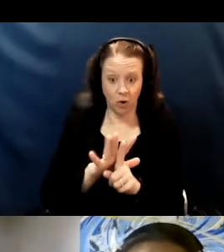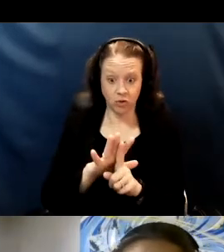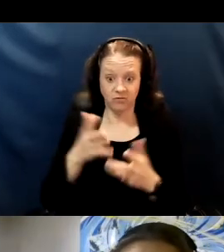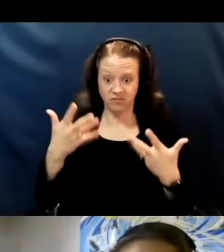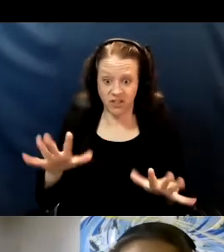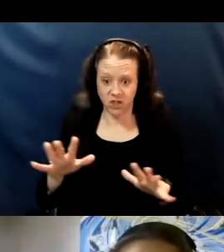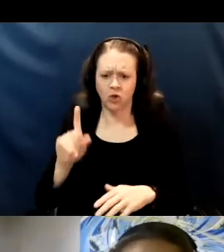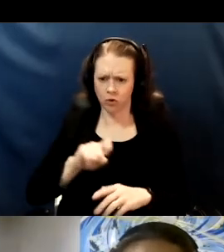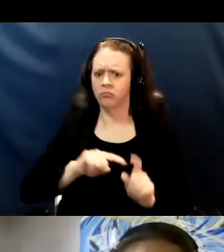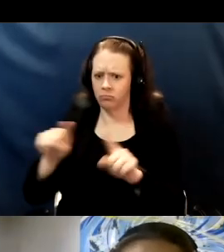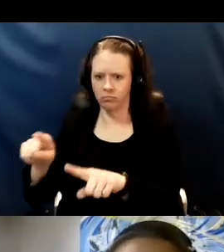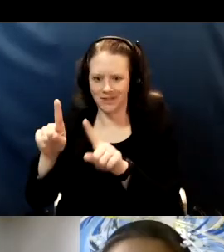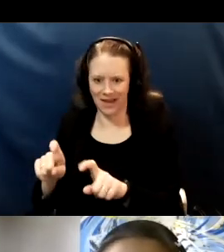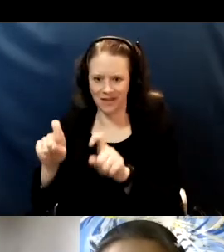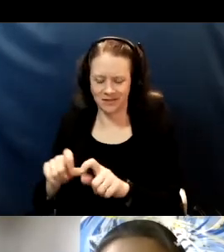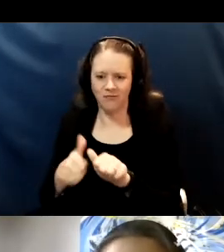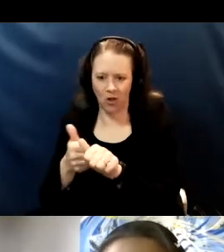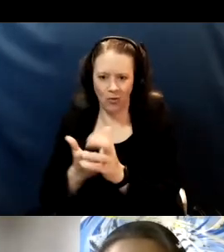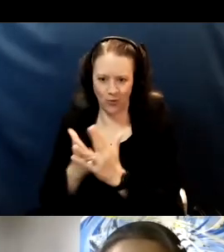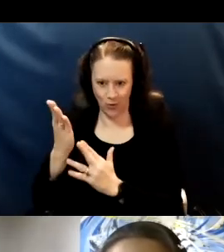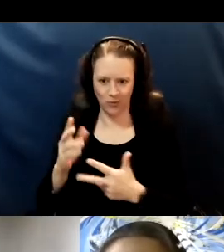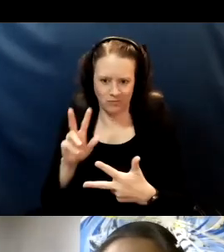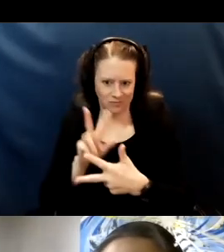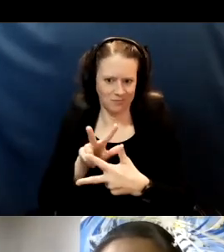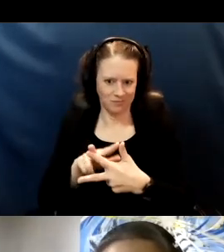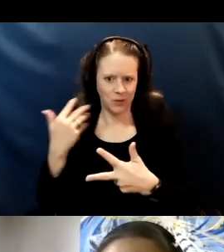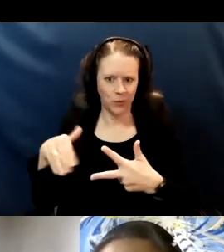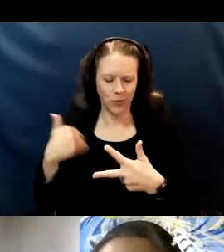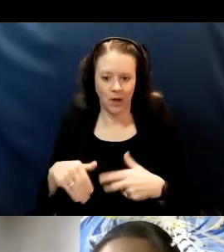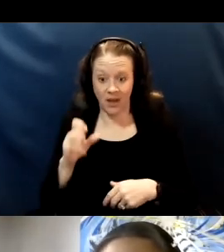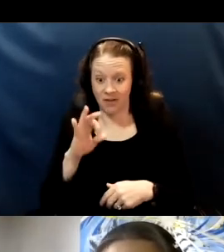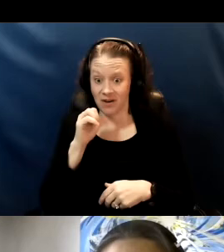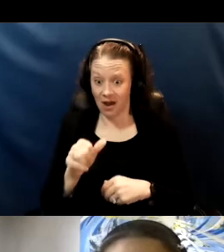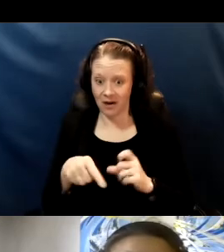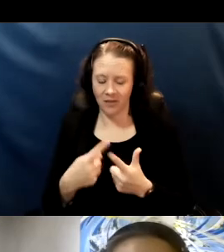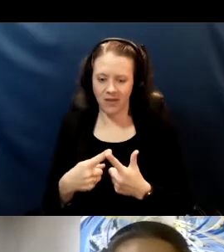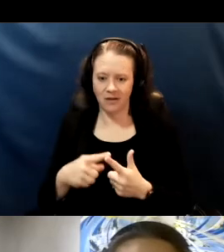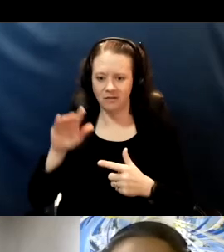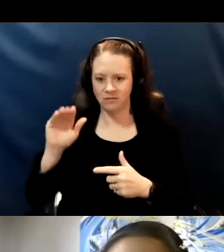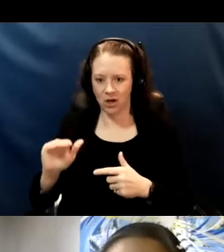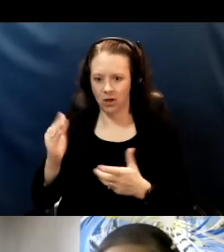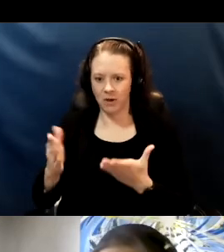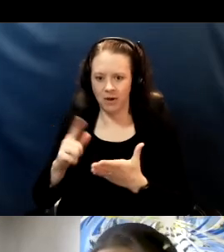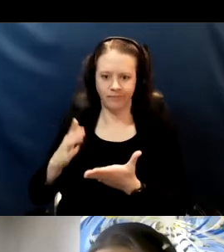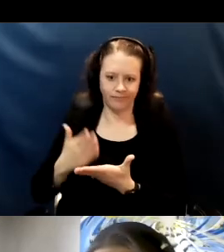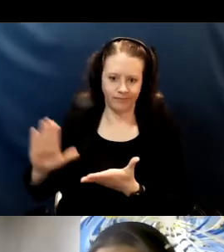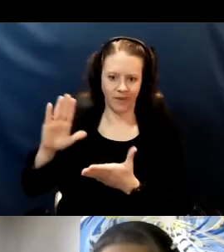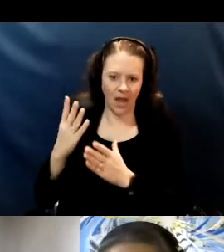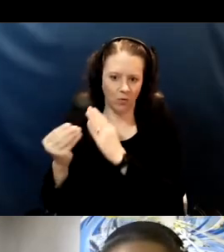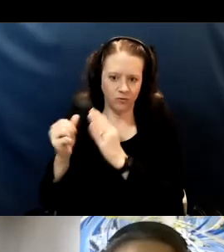and we should follow through with that. Otherwise it's very likely that your child will be kept away from school for a much longer period of time.